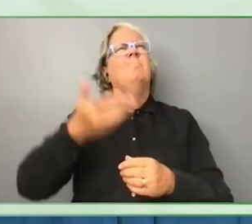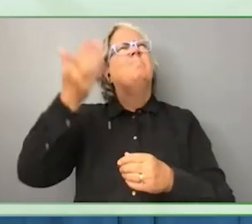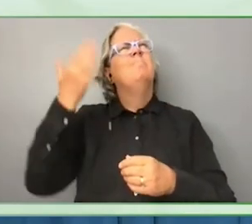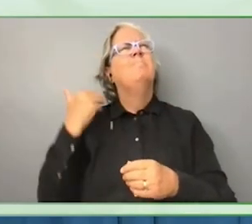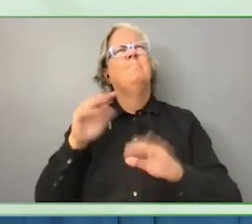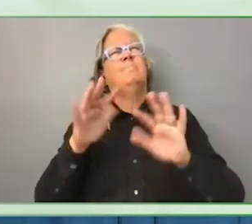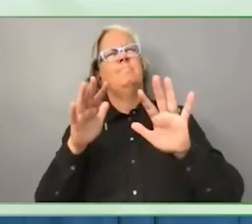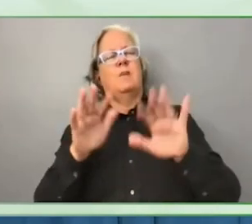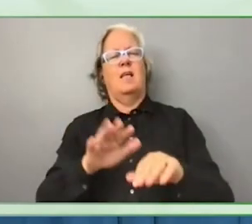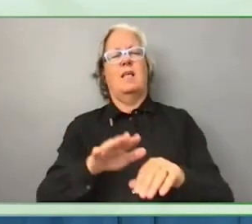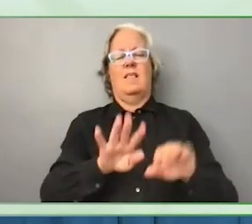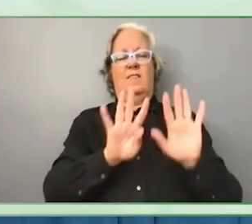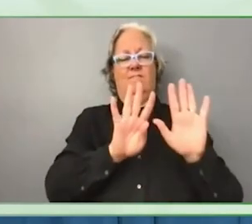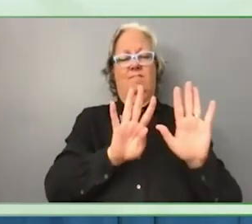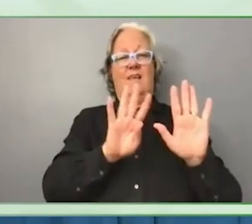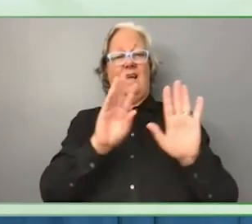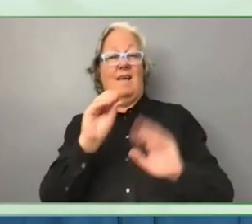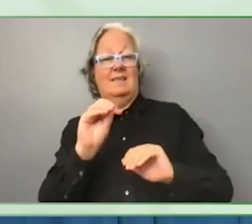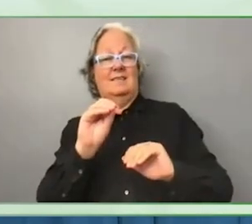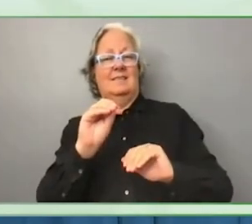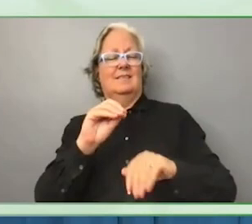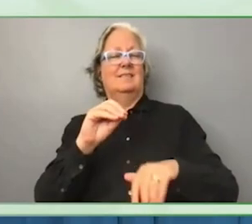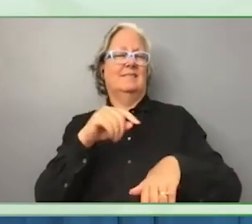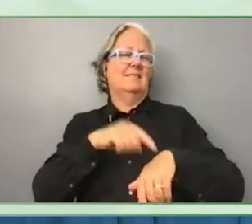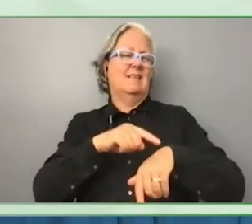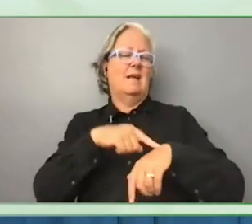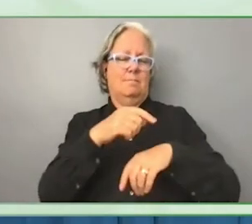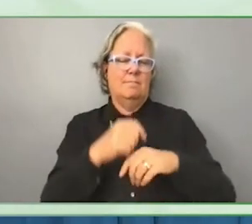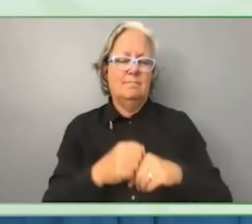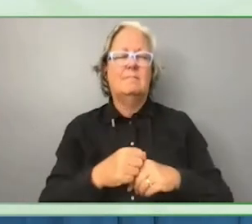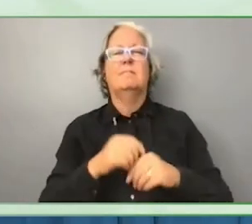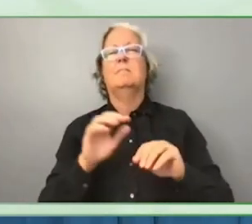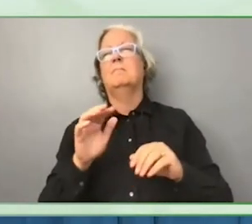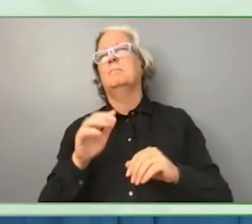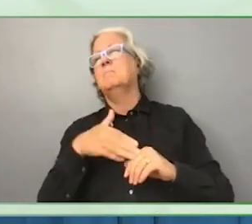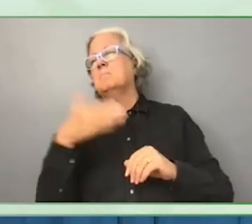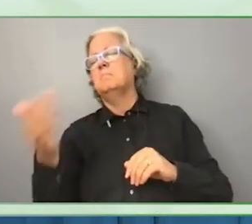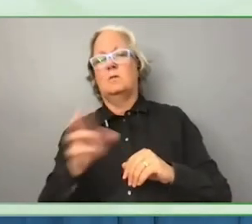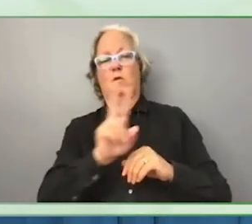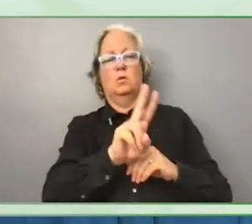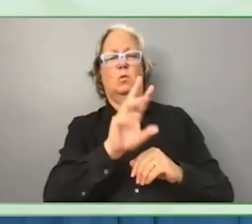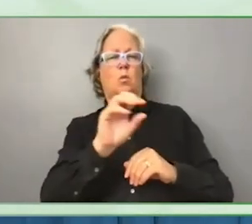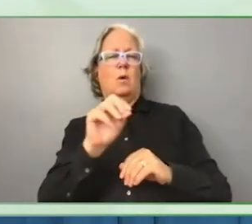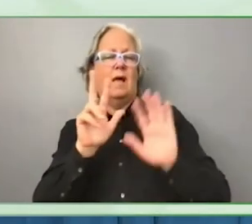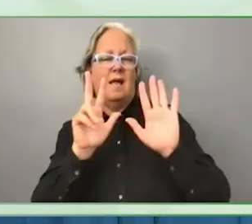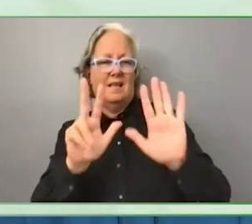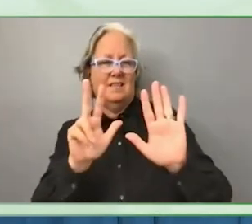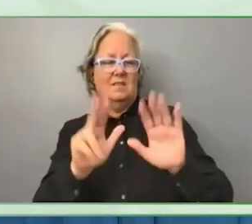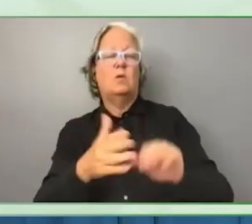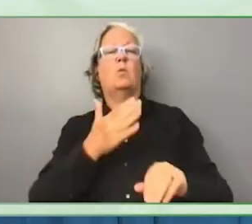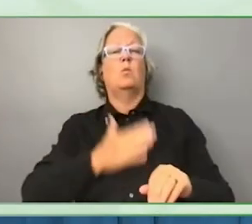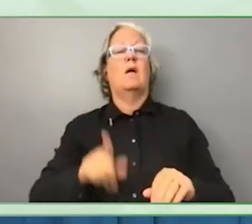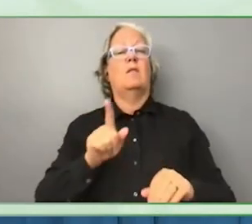entered into force in 2008 to foster the UN Convention for the